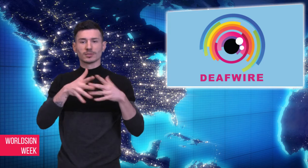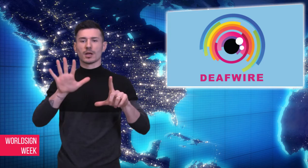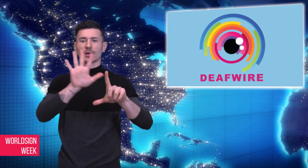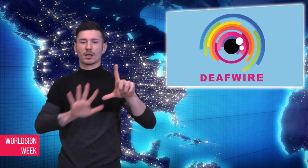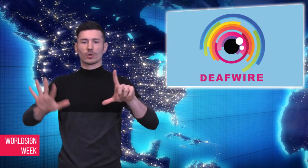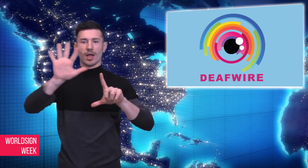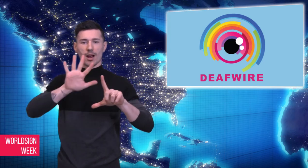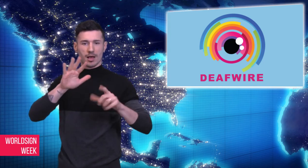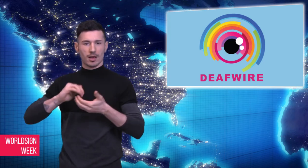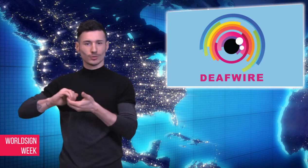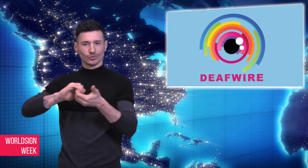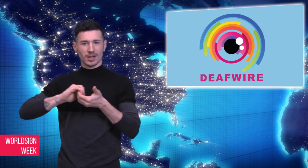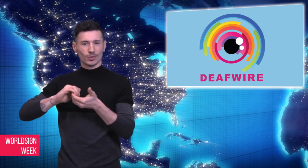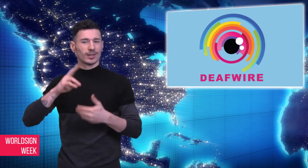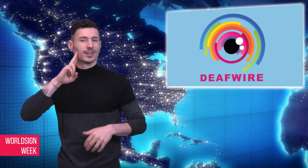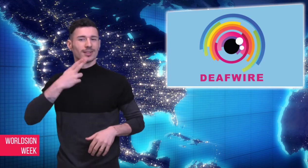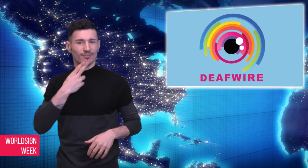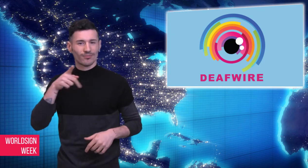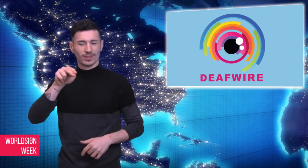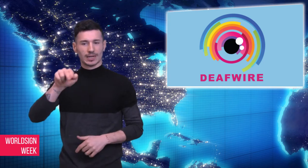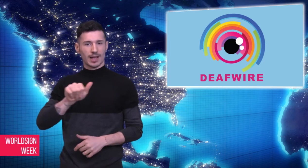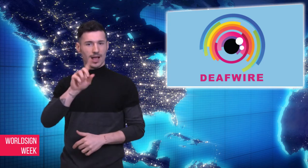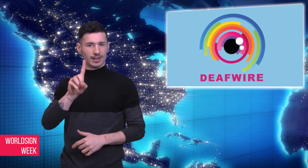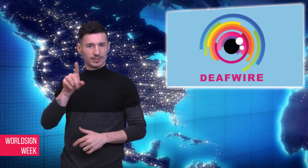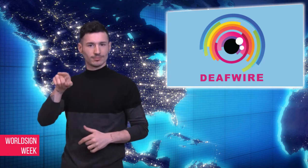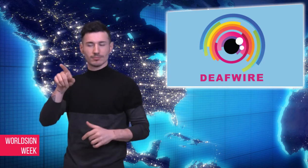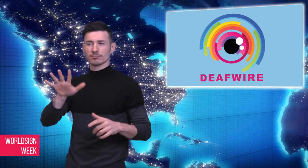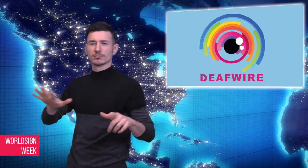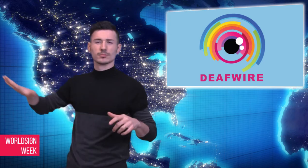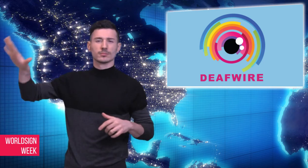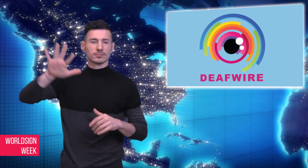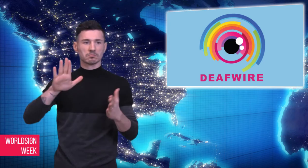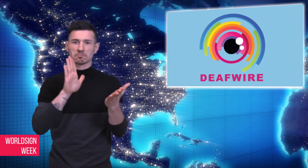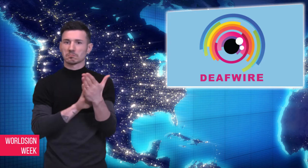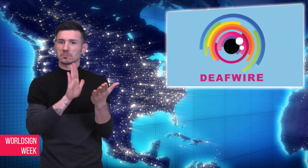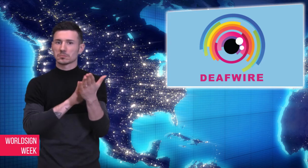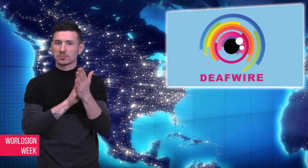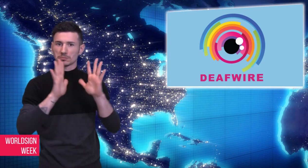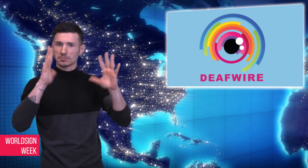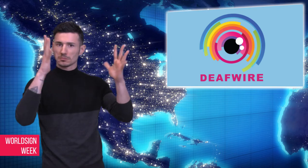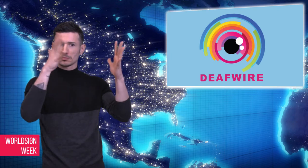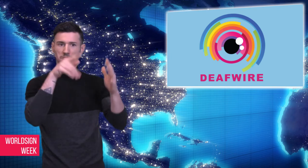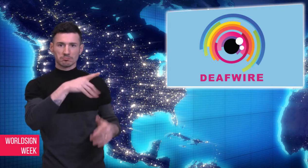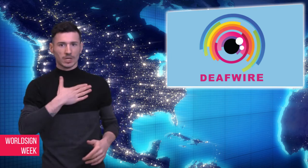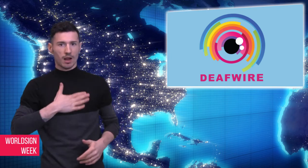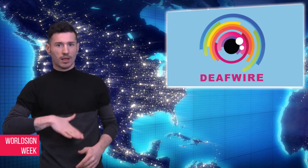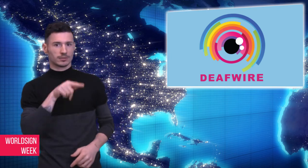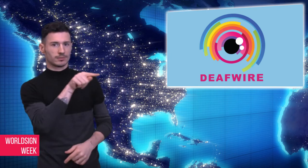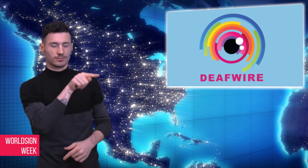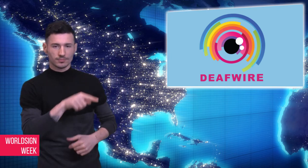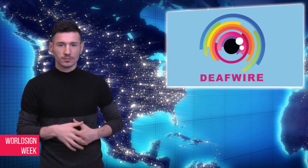and life experience was celebrated and applauded by